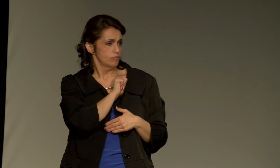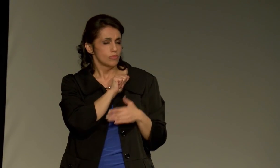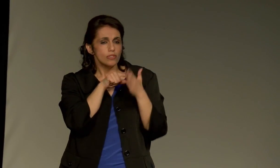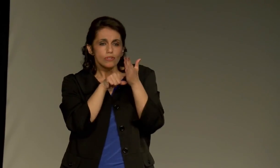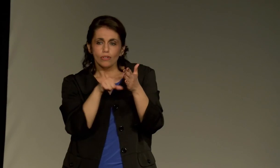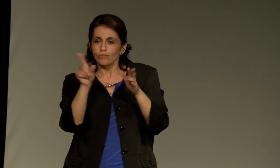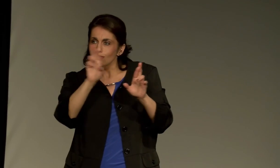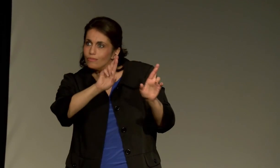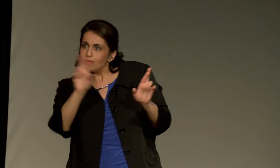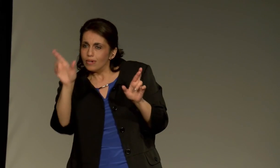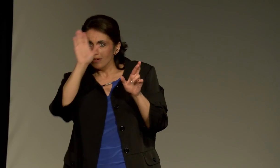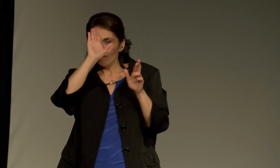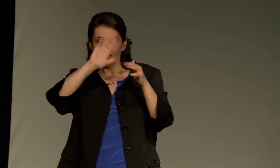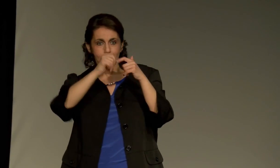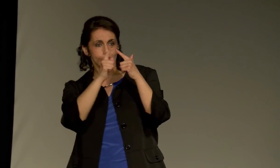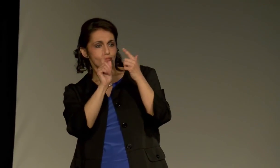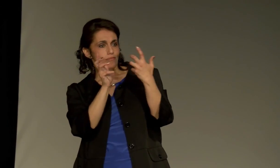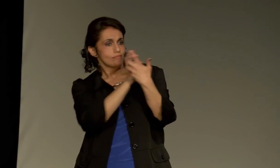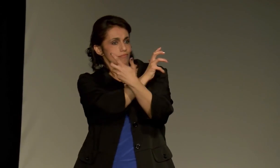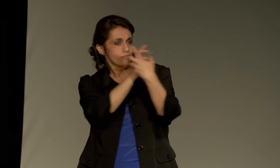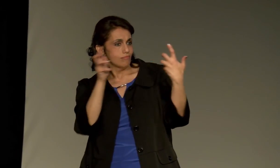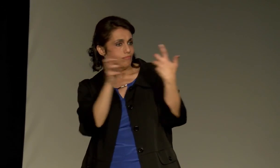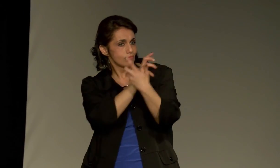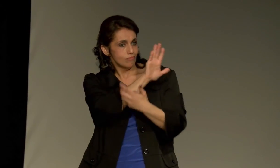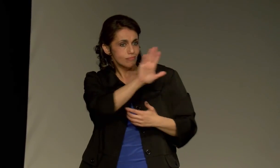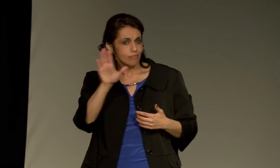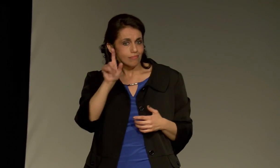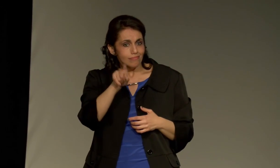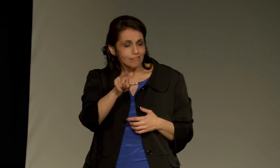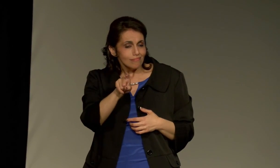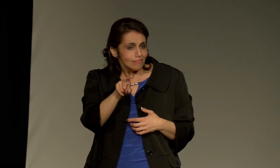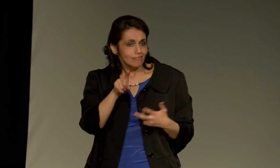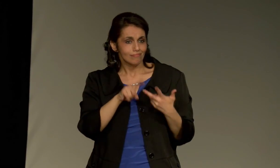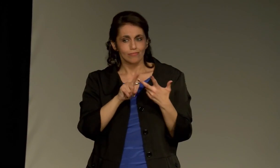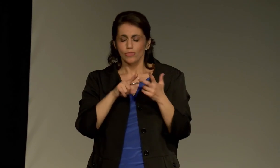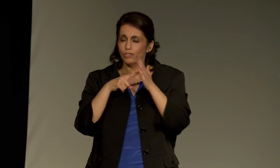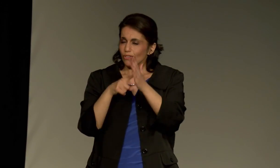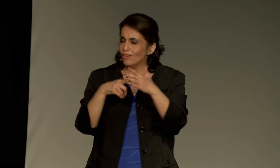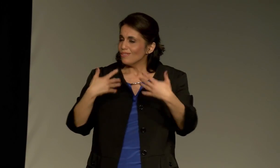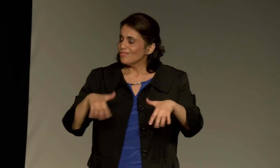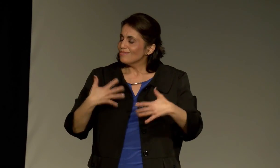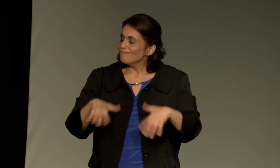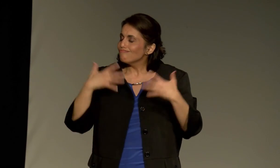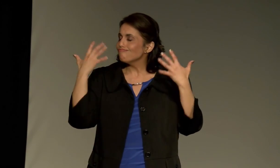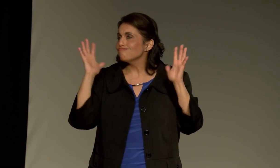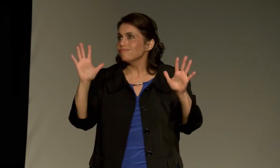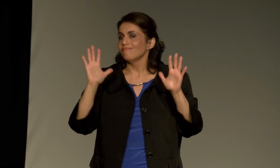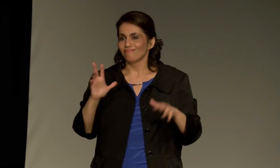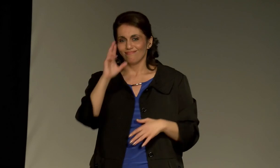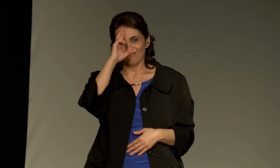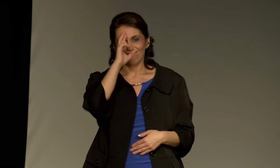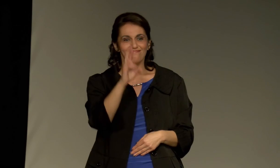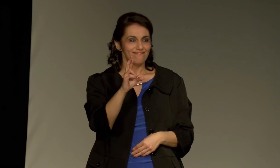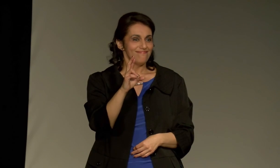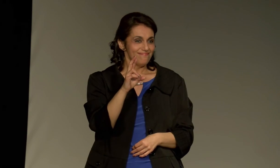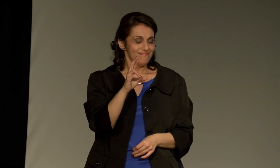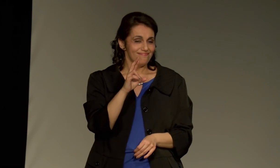that you have a good attitude, that you are ready and willing to work to accommodate the communication needs.